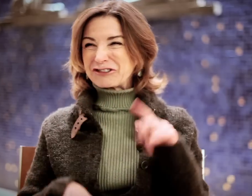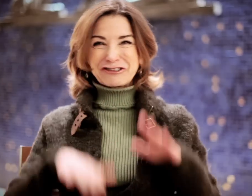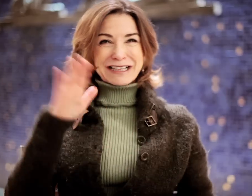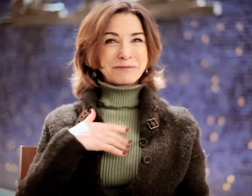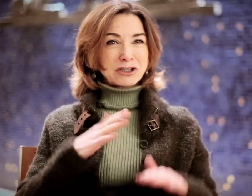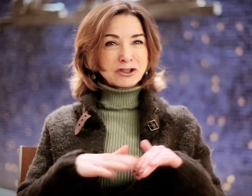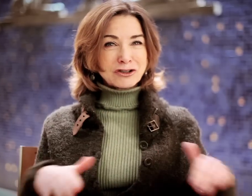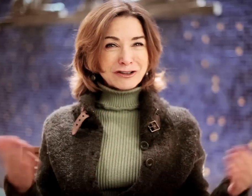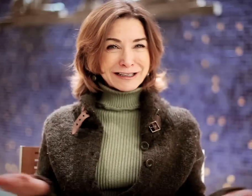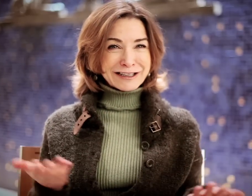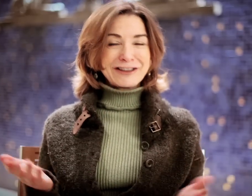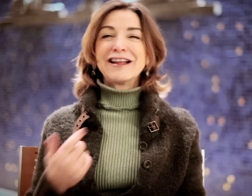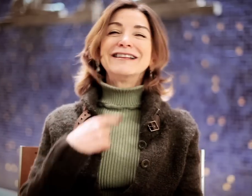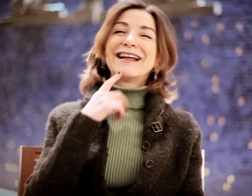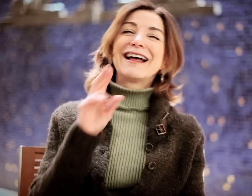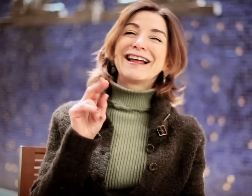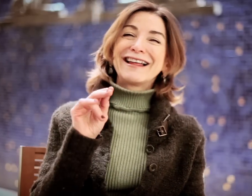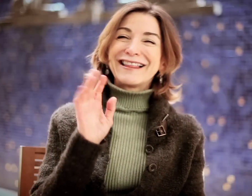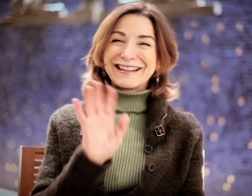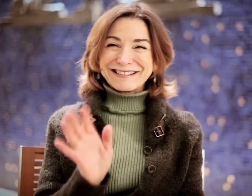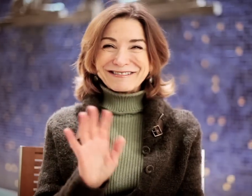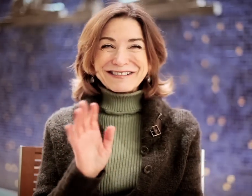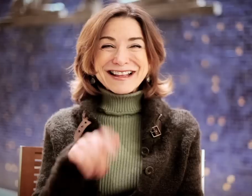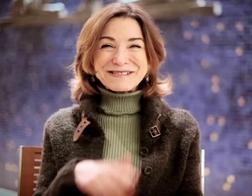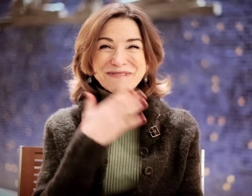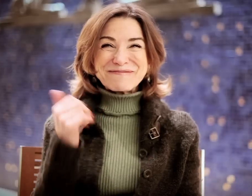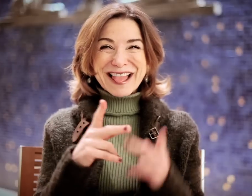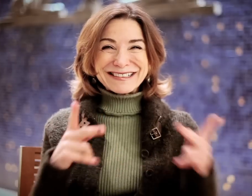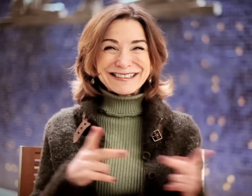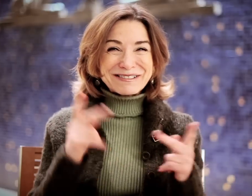"I couldn't raise my children here." I'd reply, "Nah, this is the best place."